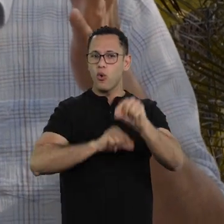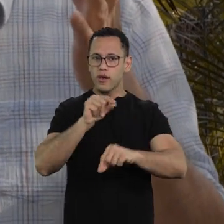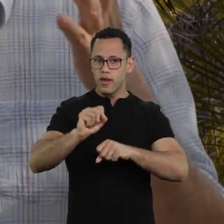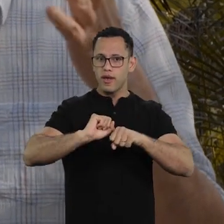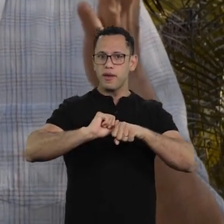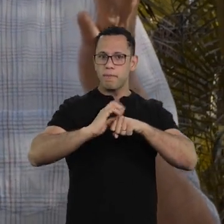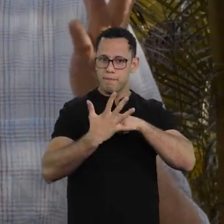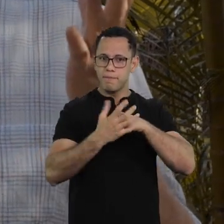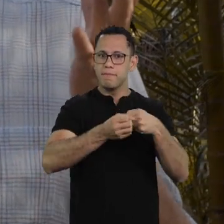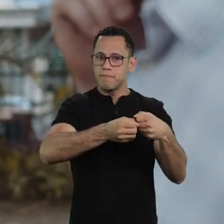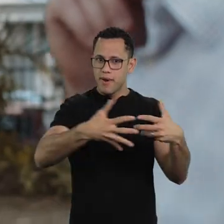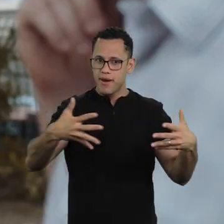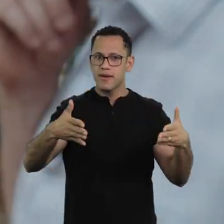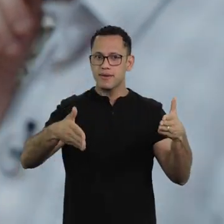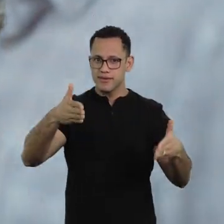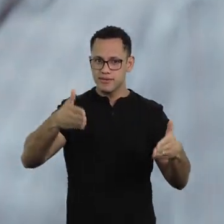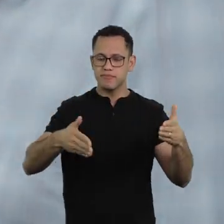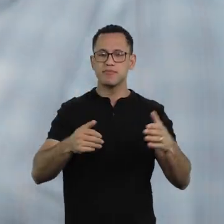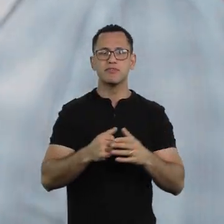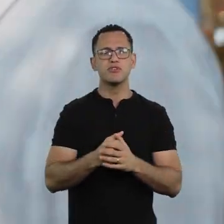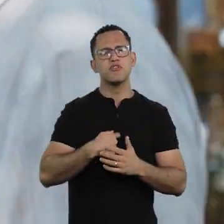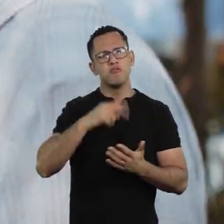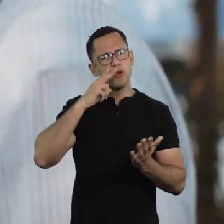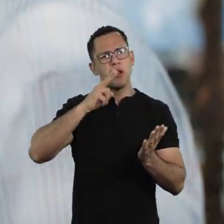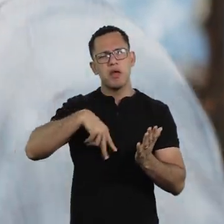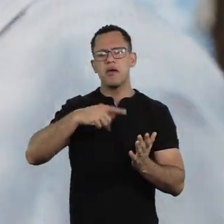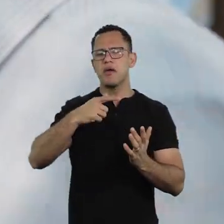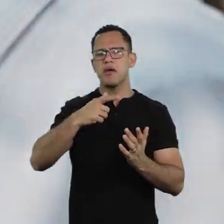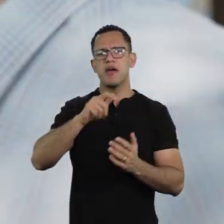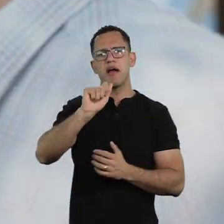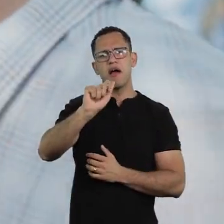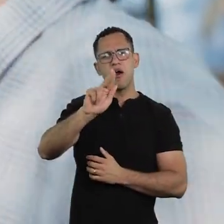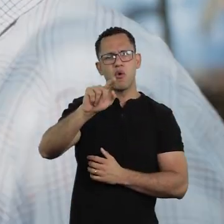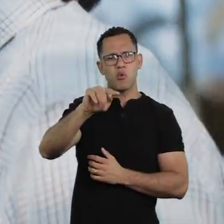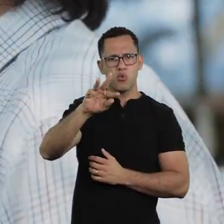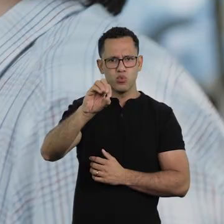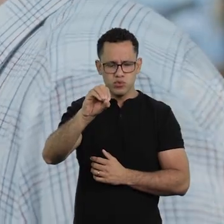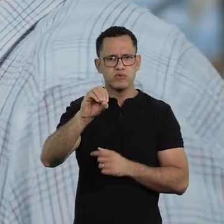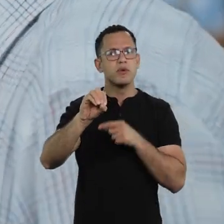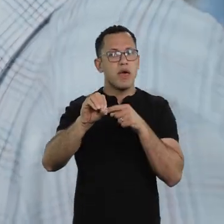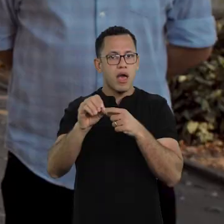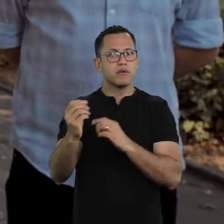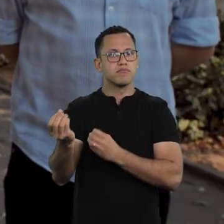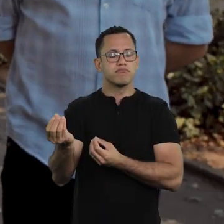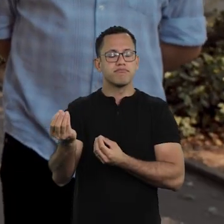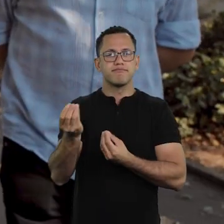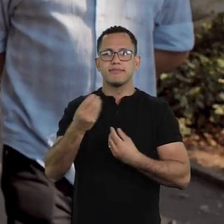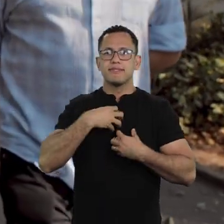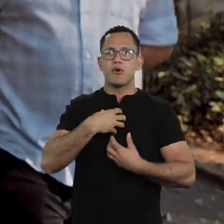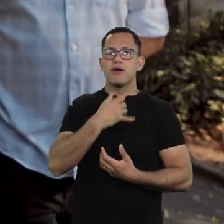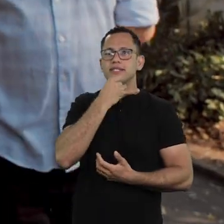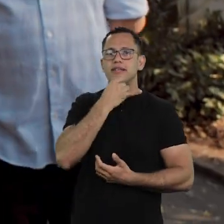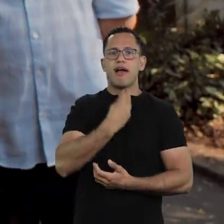about the pandemic. I reread Augusto dos Anjos. this poet changed my life.